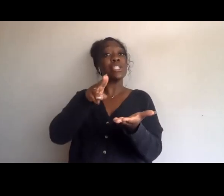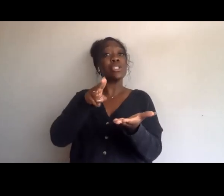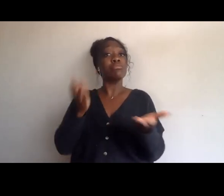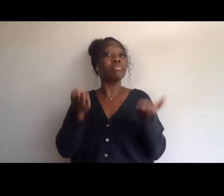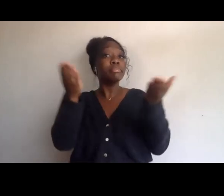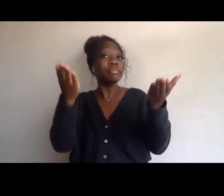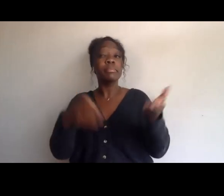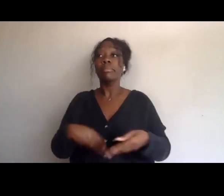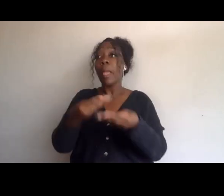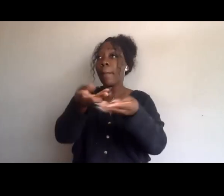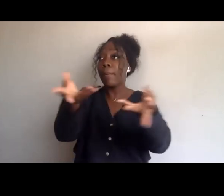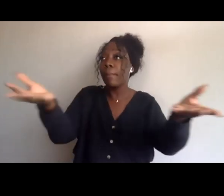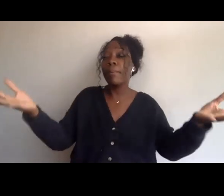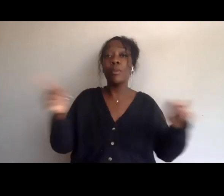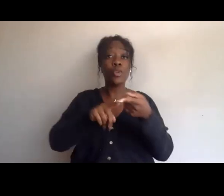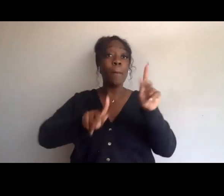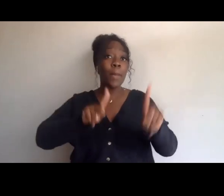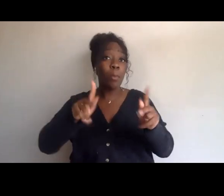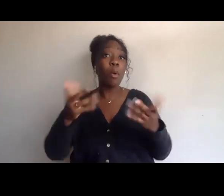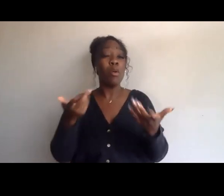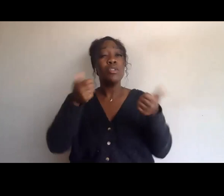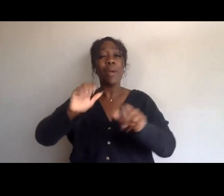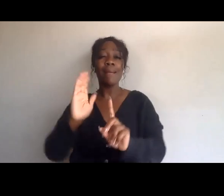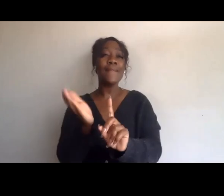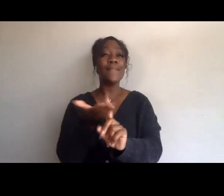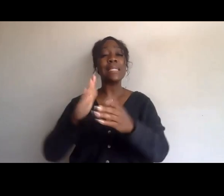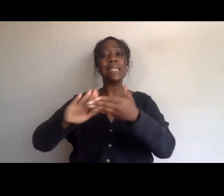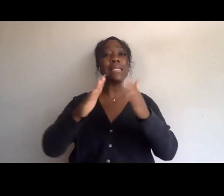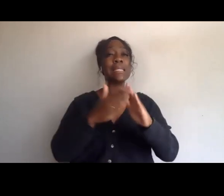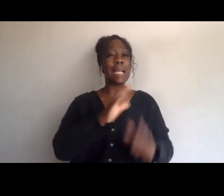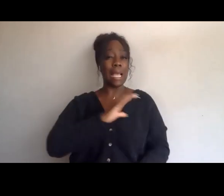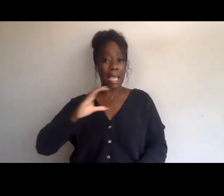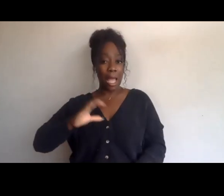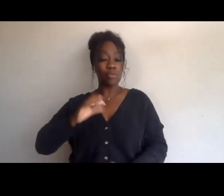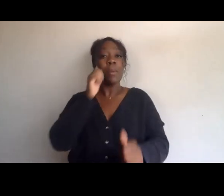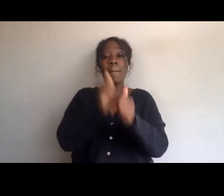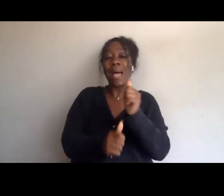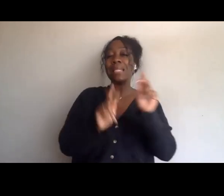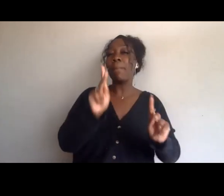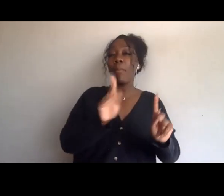to tell city council, pass the People's Budget and reject the mayor's budget. I wanna get 10 people to call